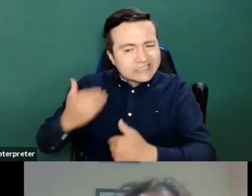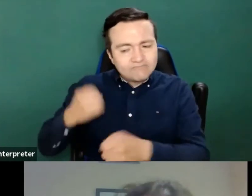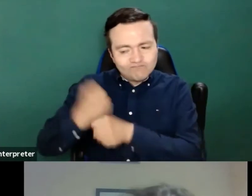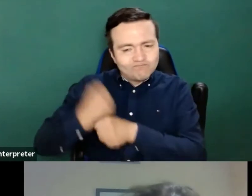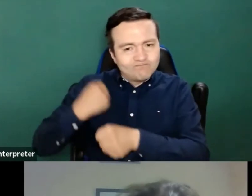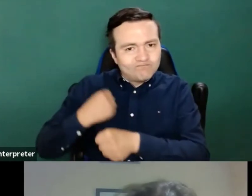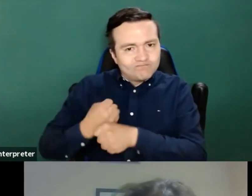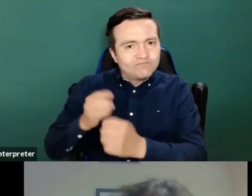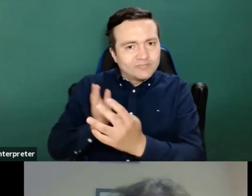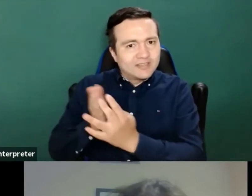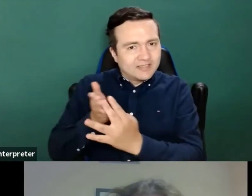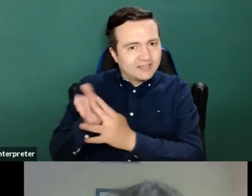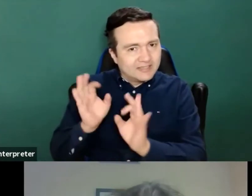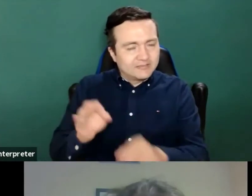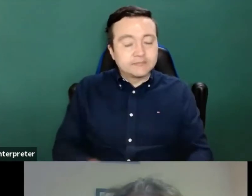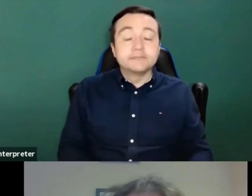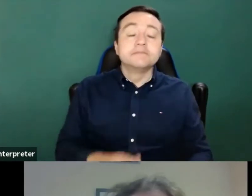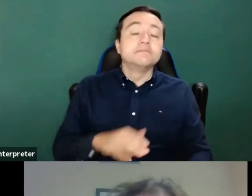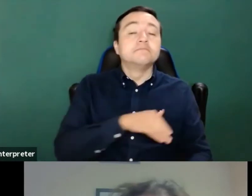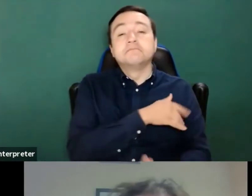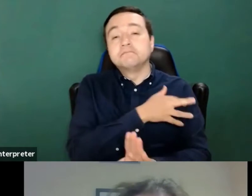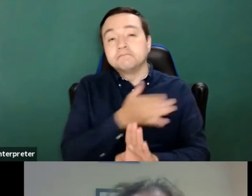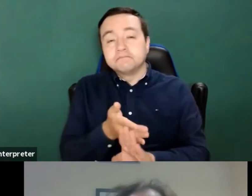By December 2020, the majority of problems were solved.